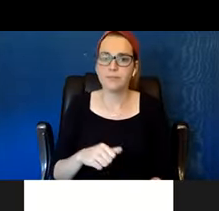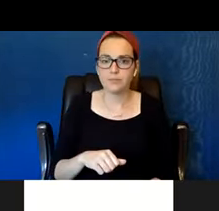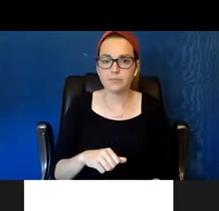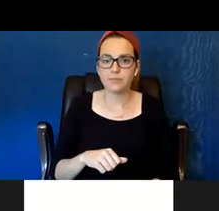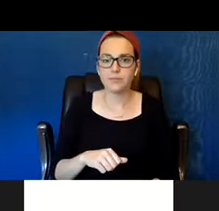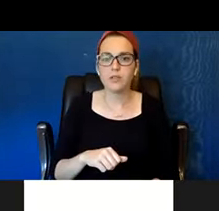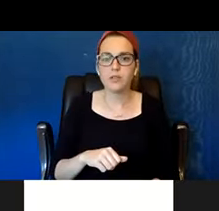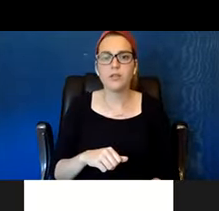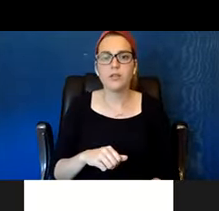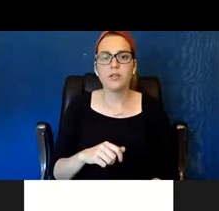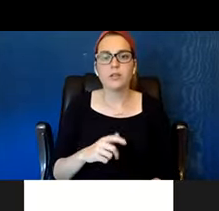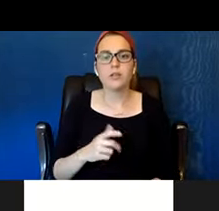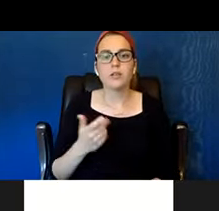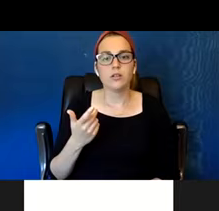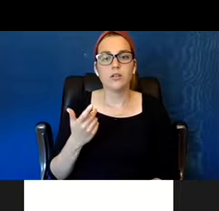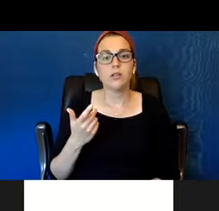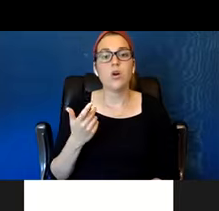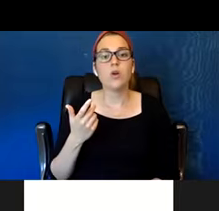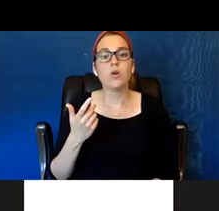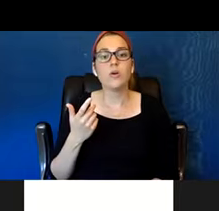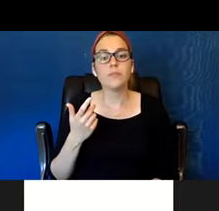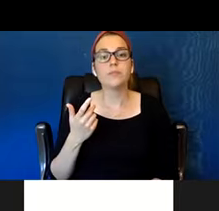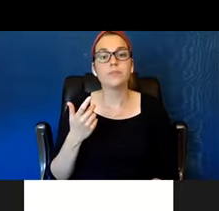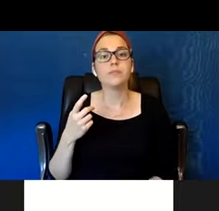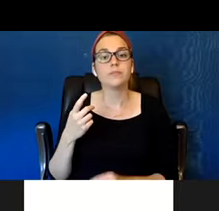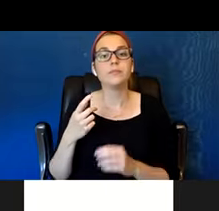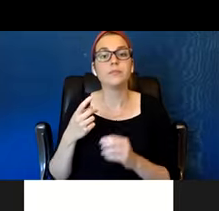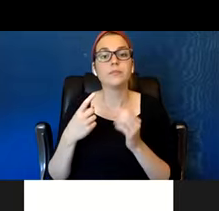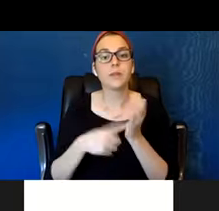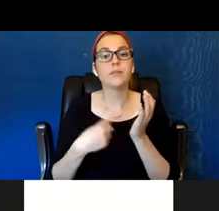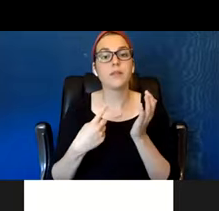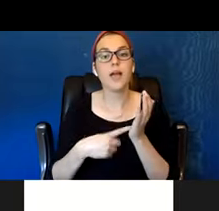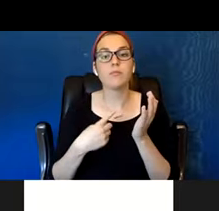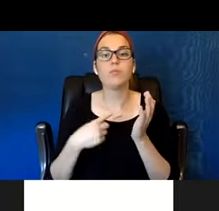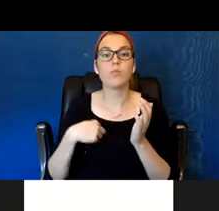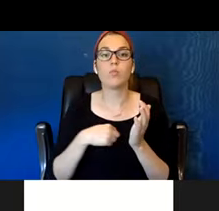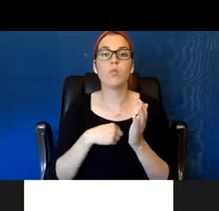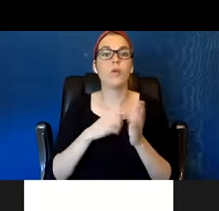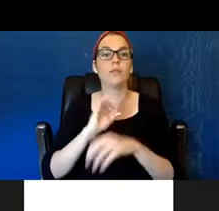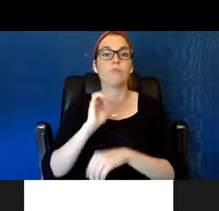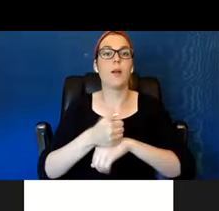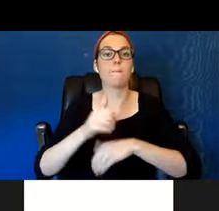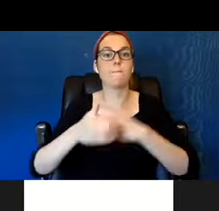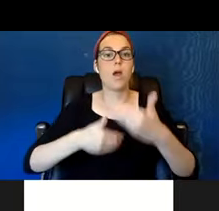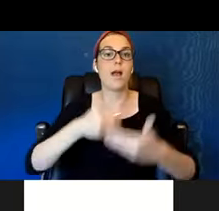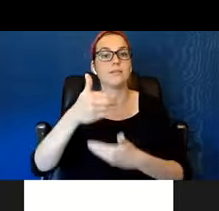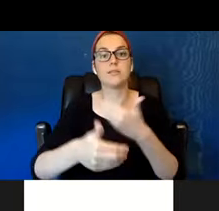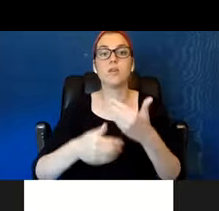where a person, a social worker from social services can actually come to our office and do the intake